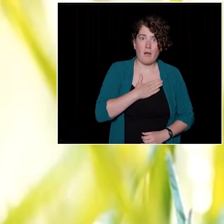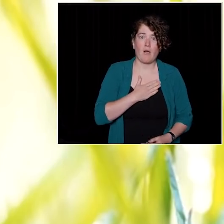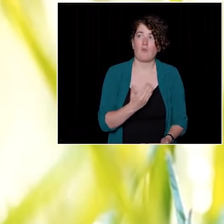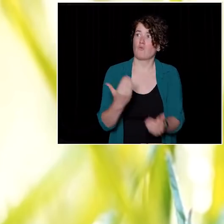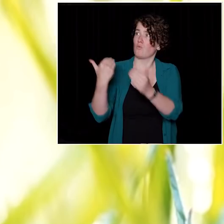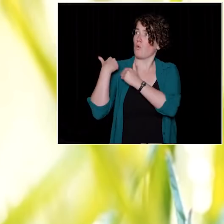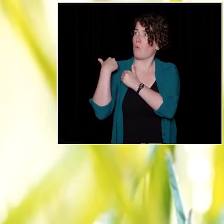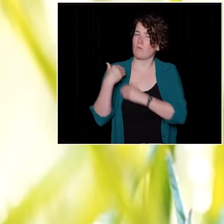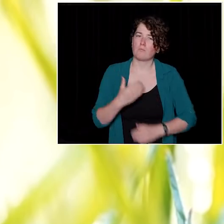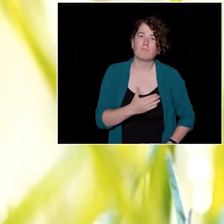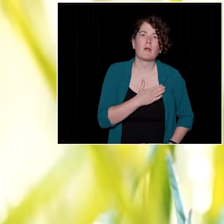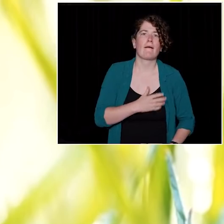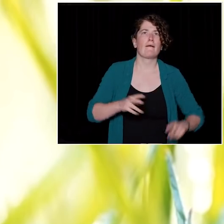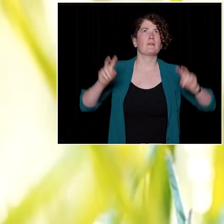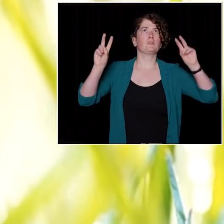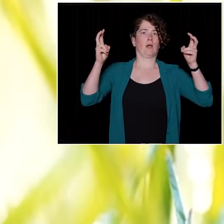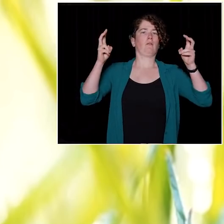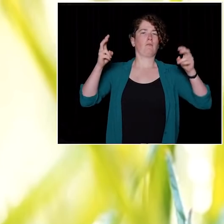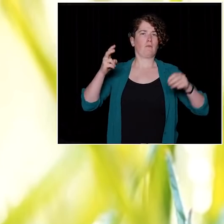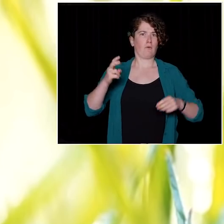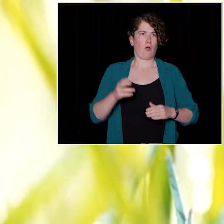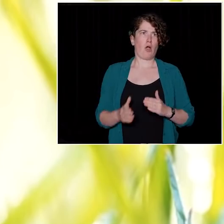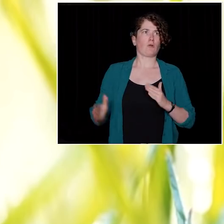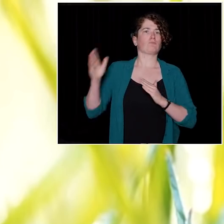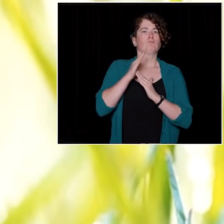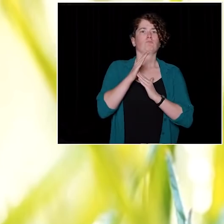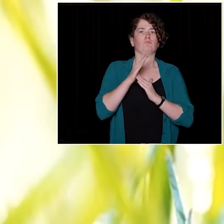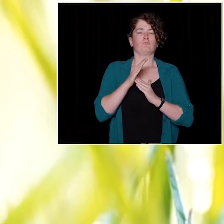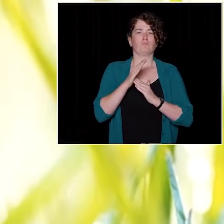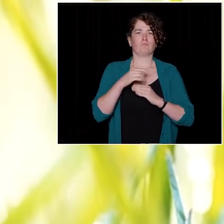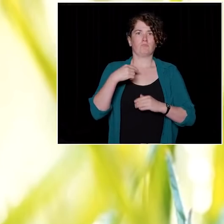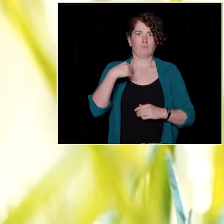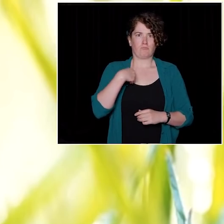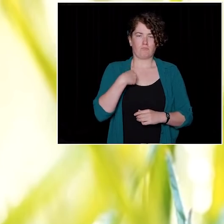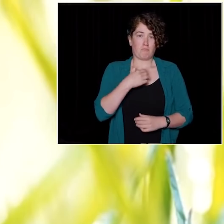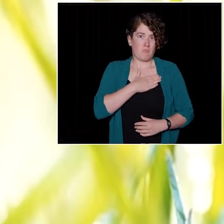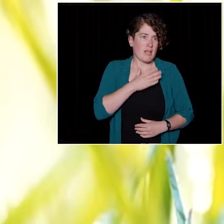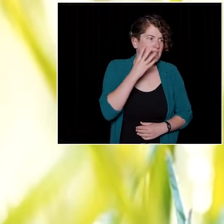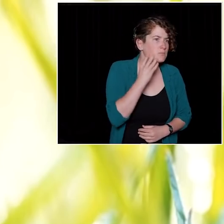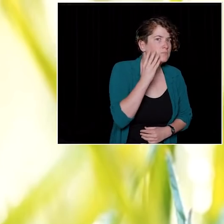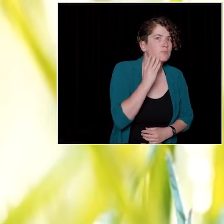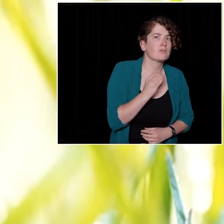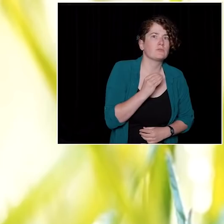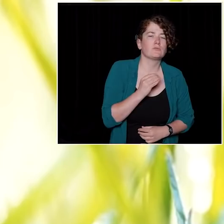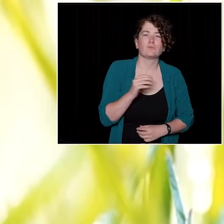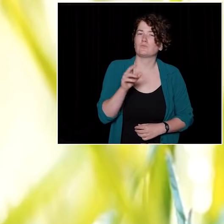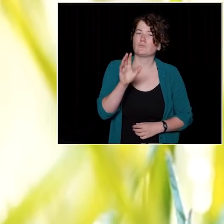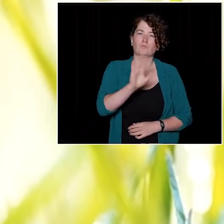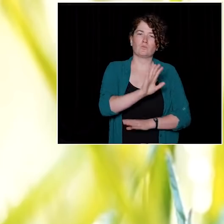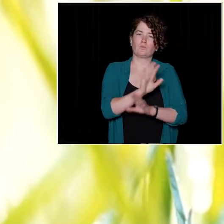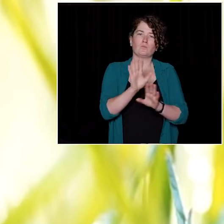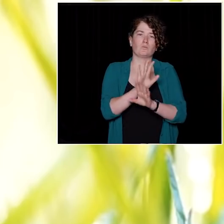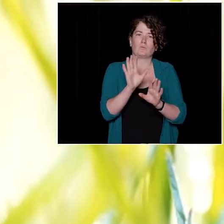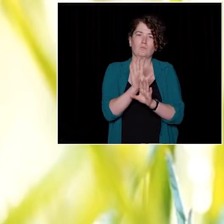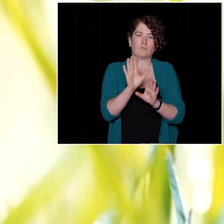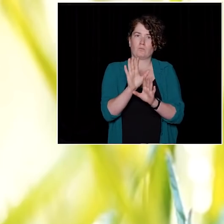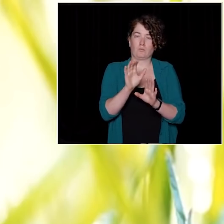I'm not my experiences or the people I've met in my life. I am the sum total of that which I've learned